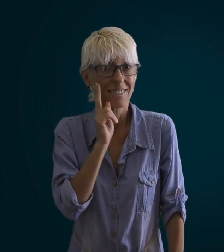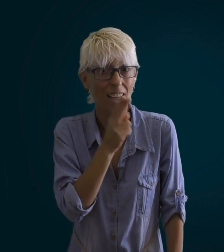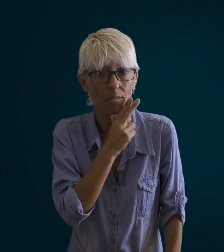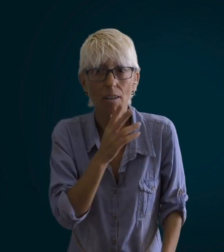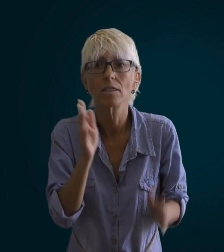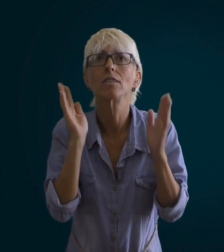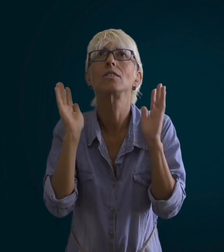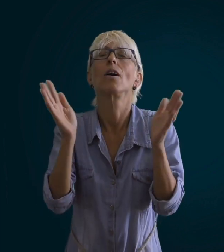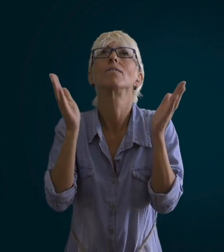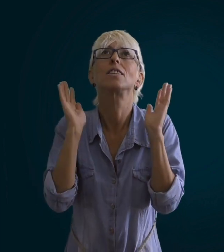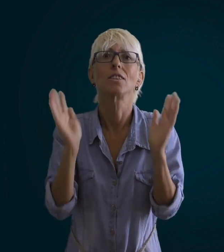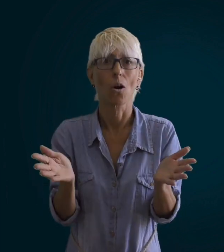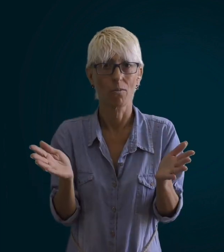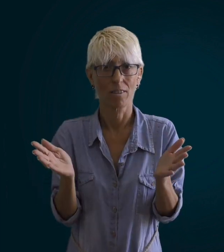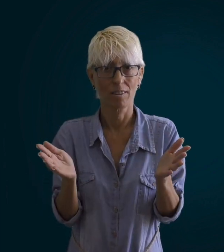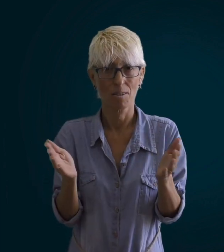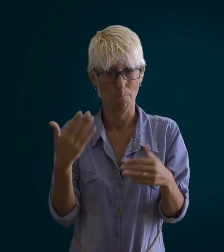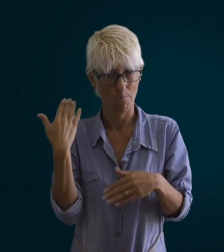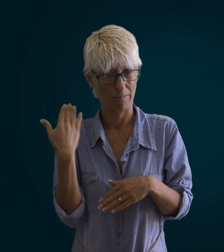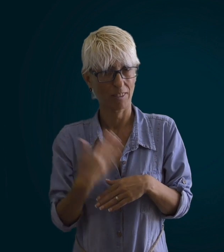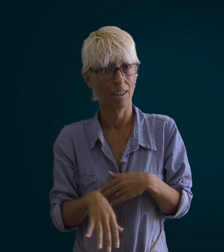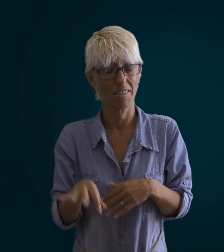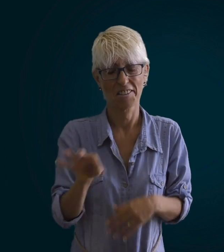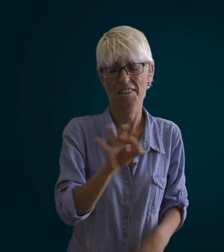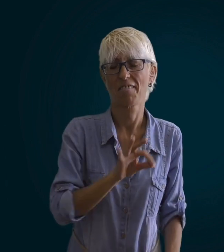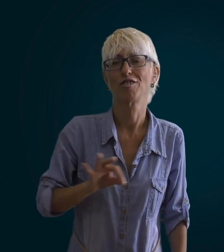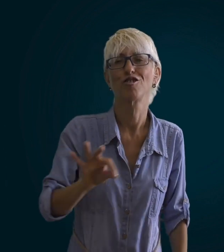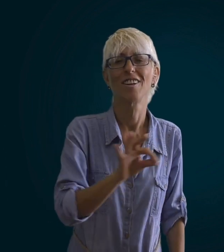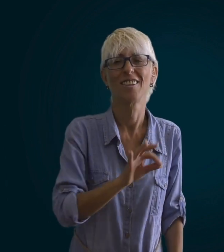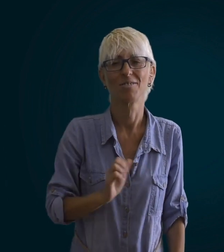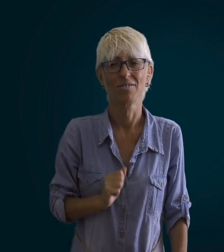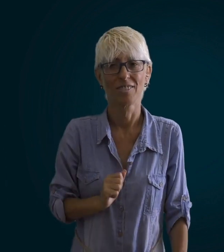grandmother finally stops cooking